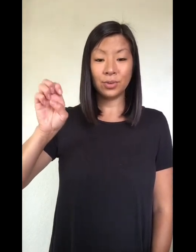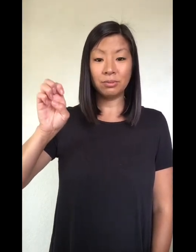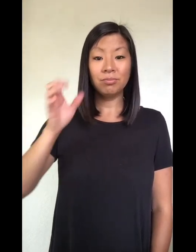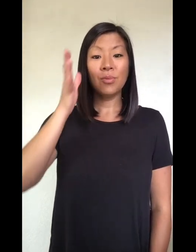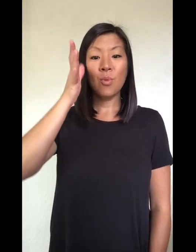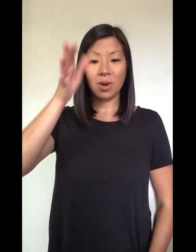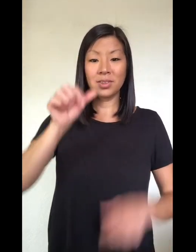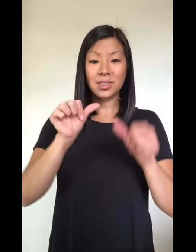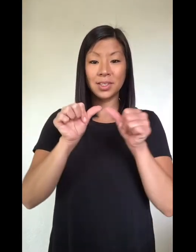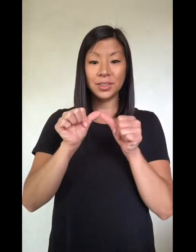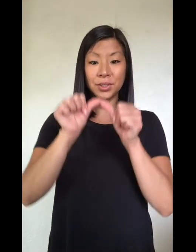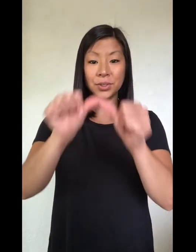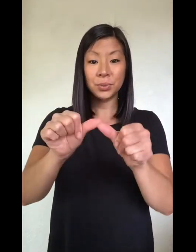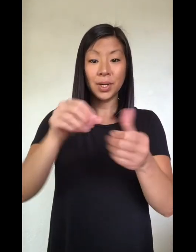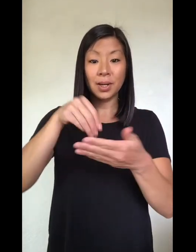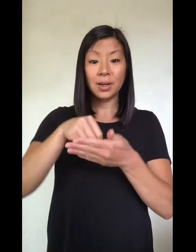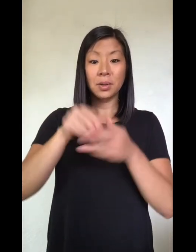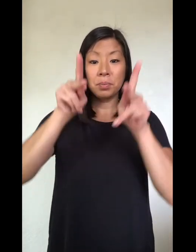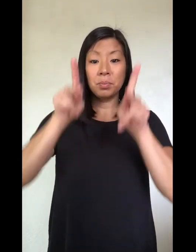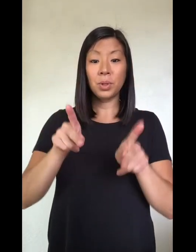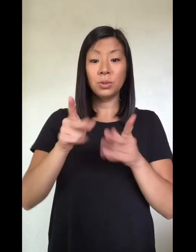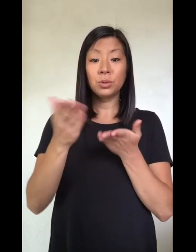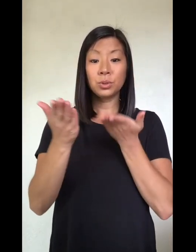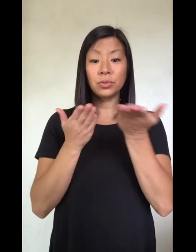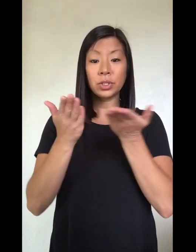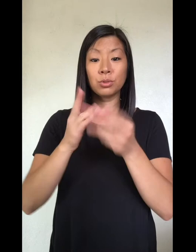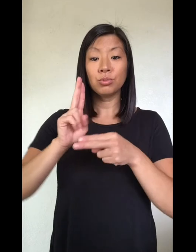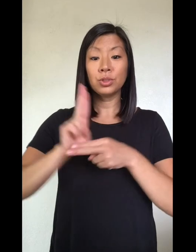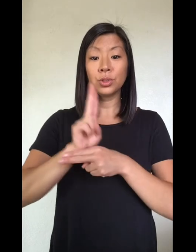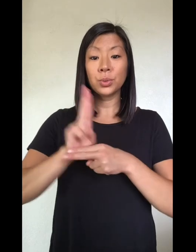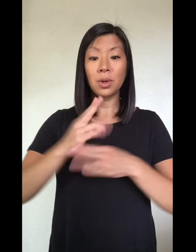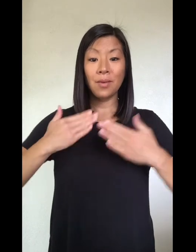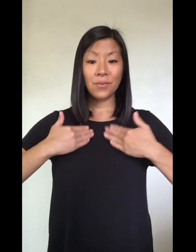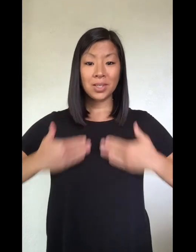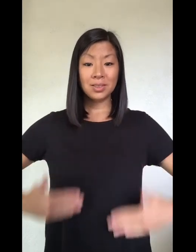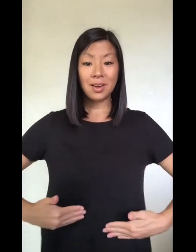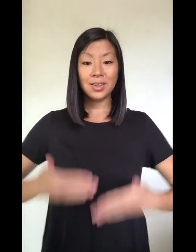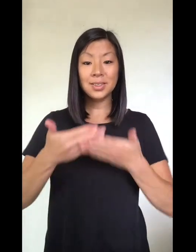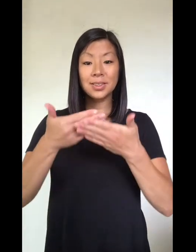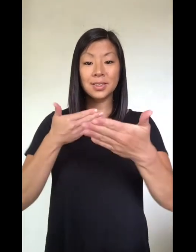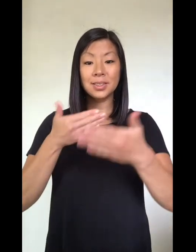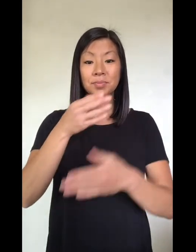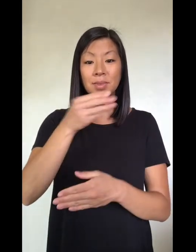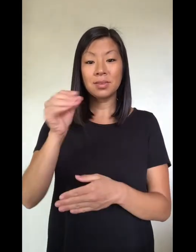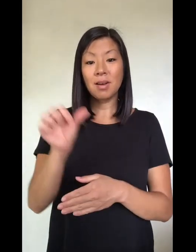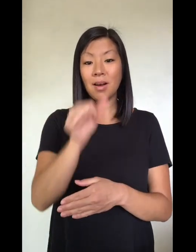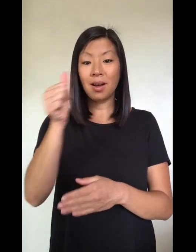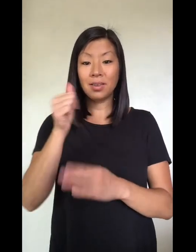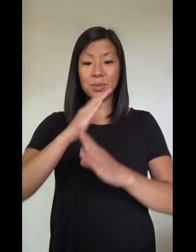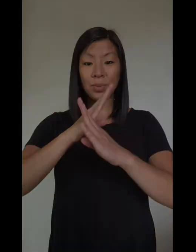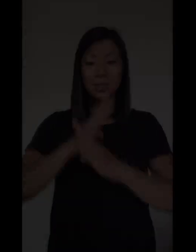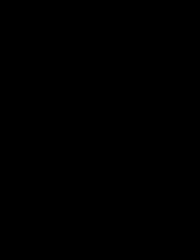services using physical distancing and other protective measures.